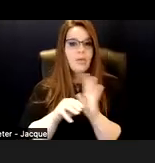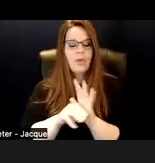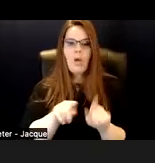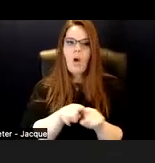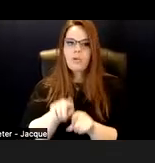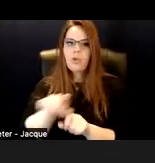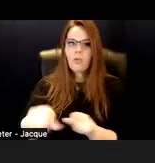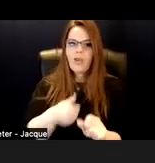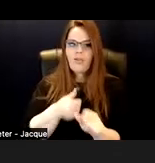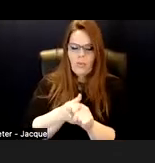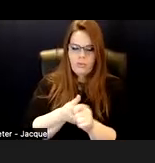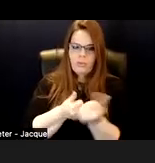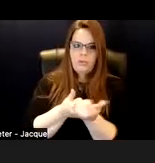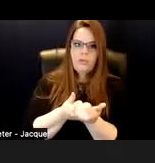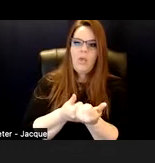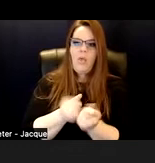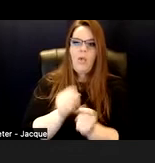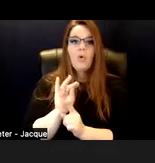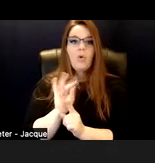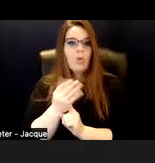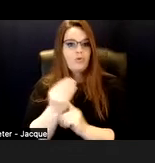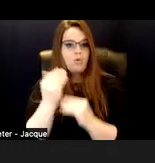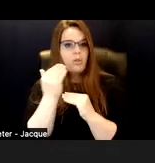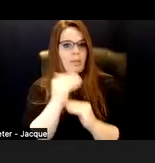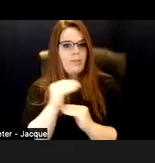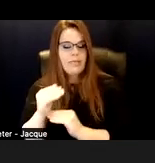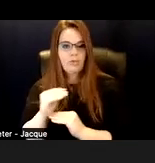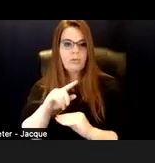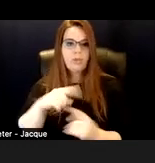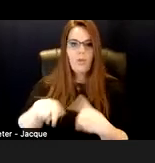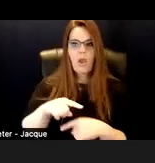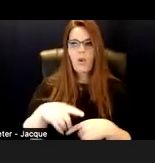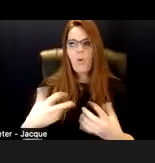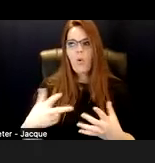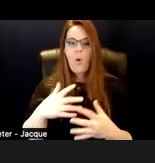cultural constraints around what is a typical or right way of being in the world.